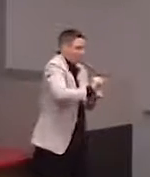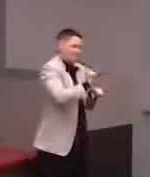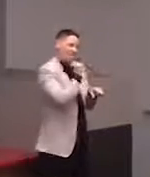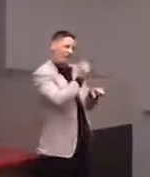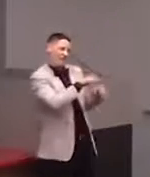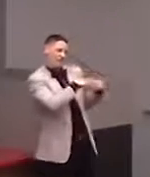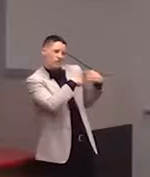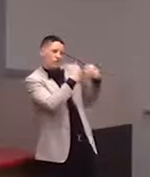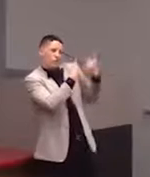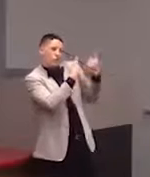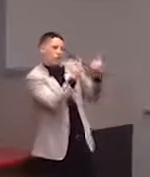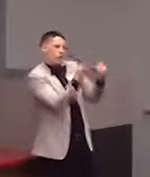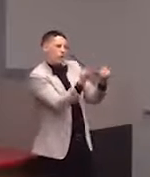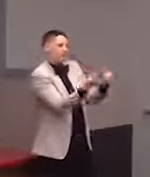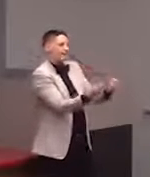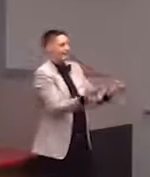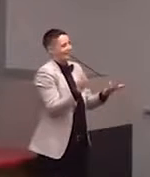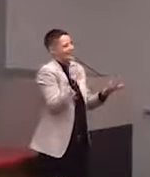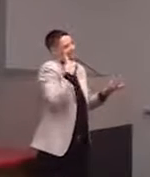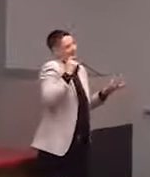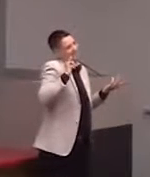it's just kind of the way things worked out